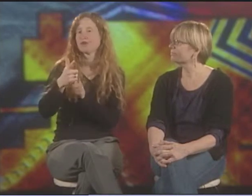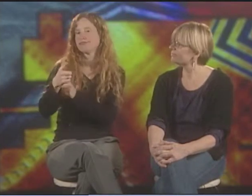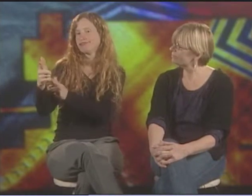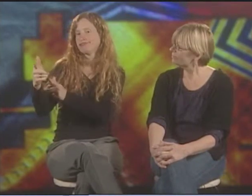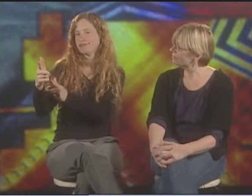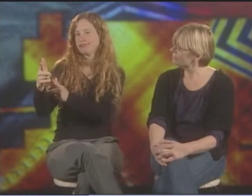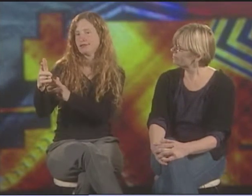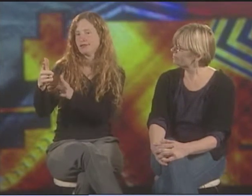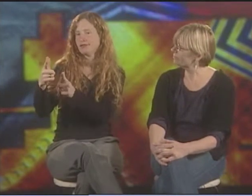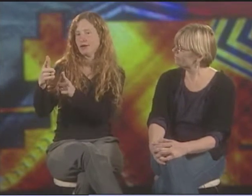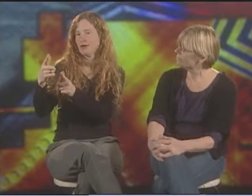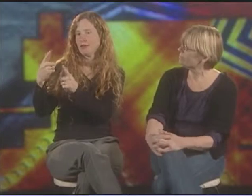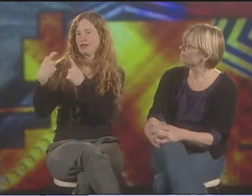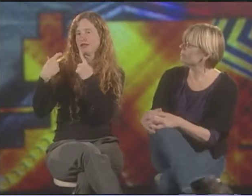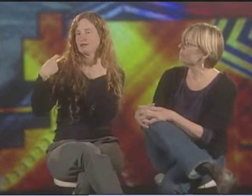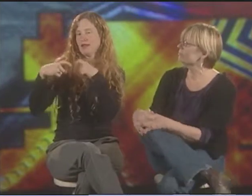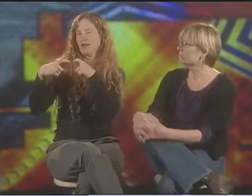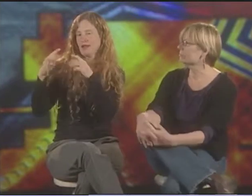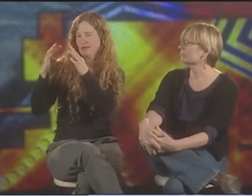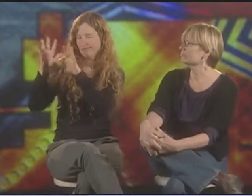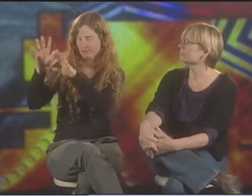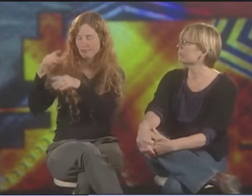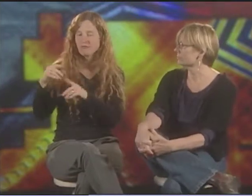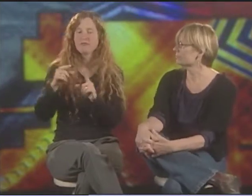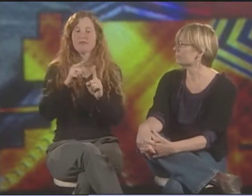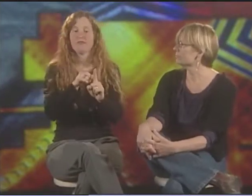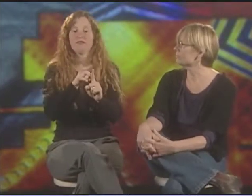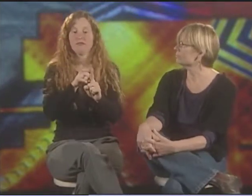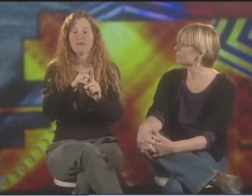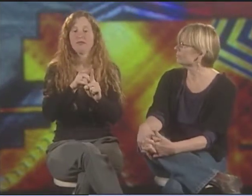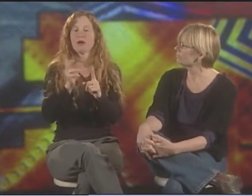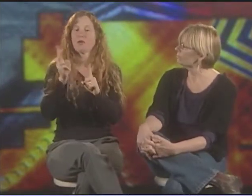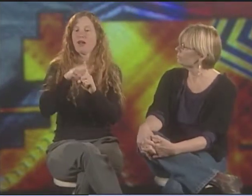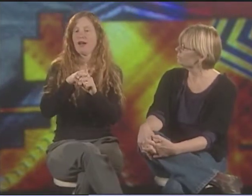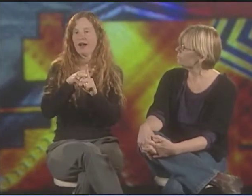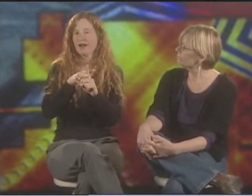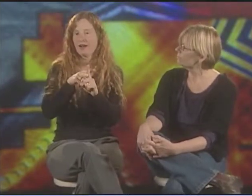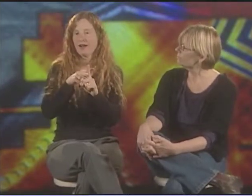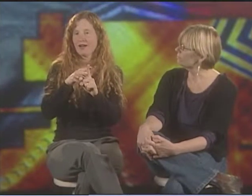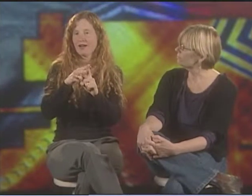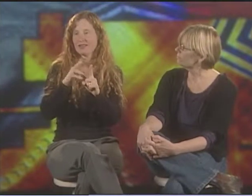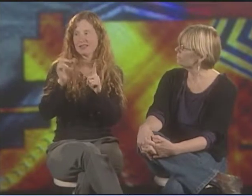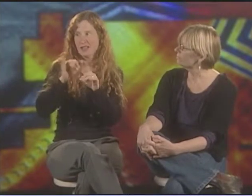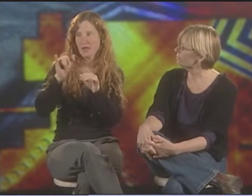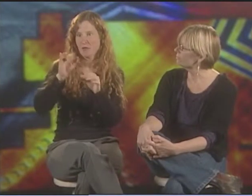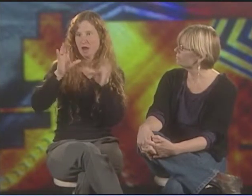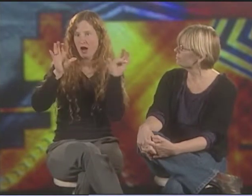WHICH SHOWS SPANISH SOLDIERS KILLING CIVILIANS.